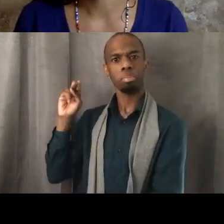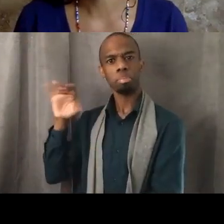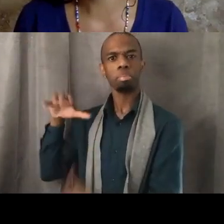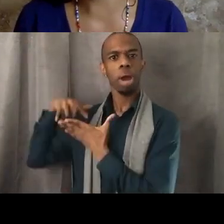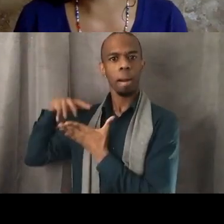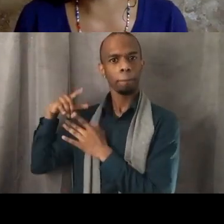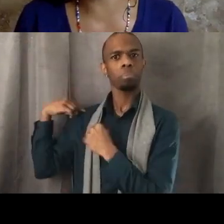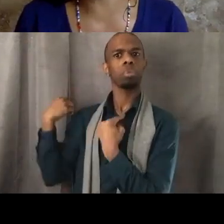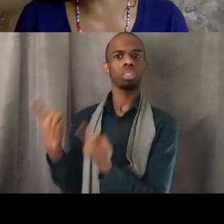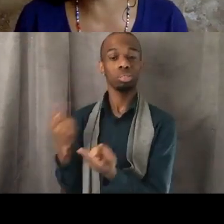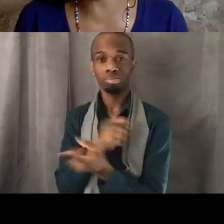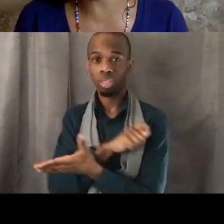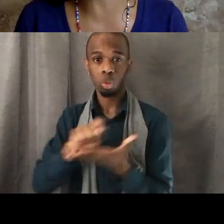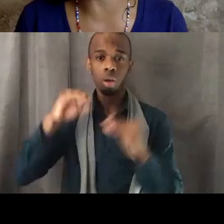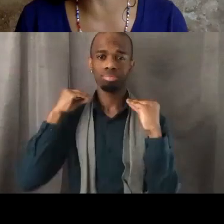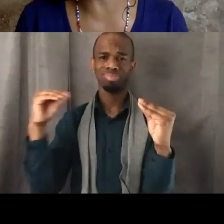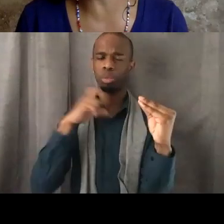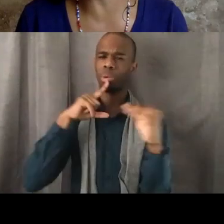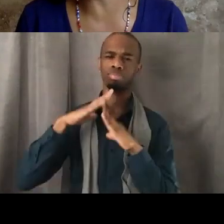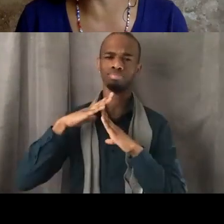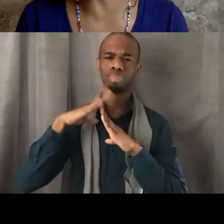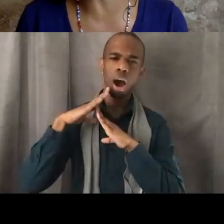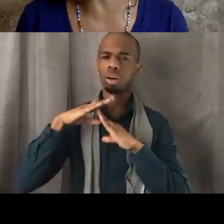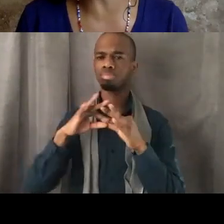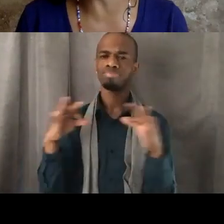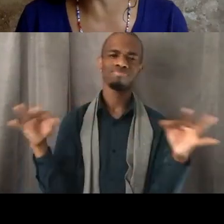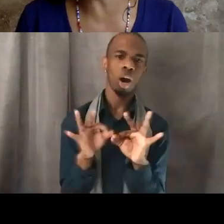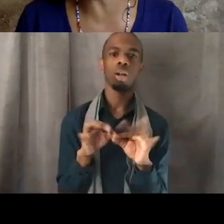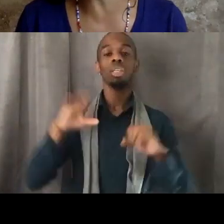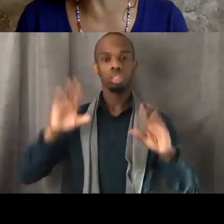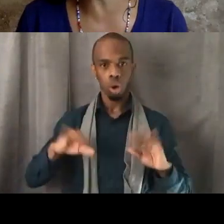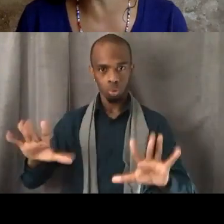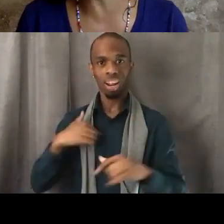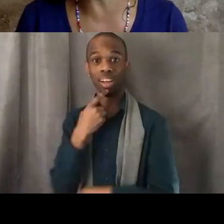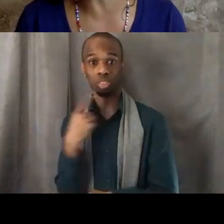to set aside Thursdays as my writing day and I am not taking meetings on Thursdays.